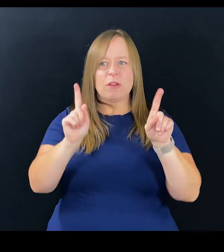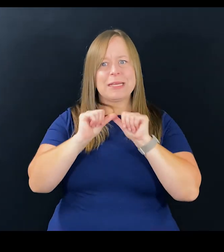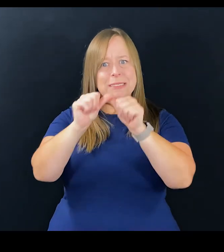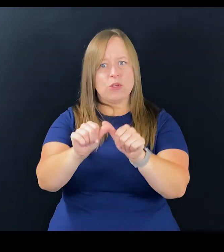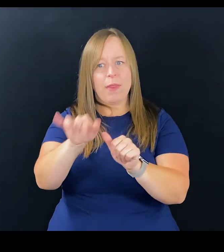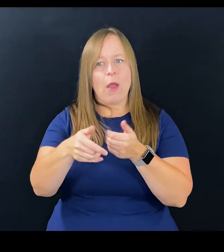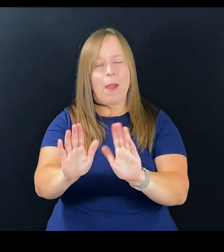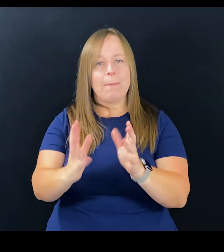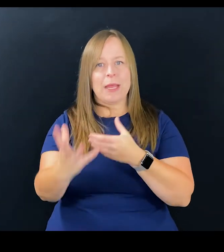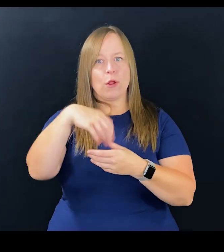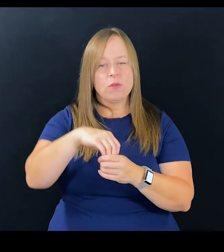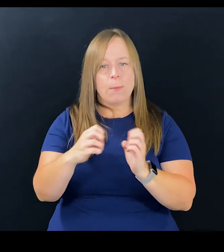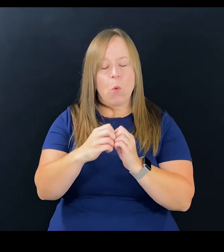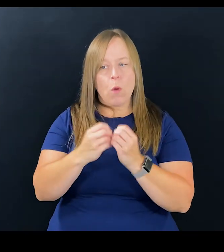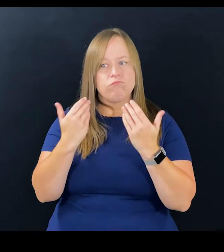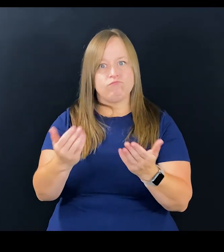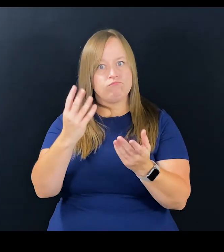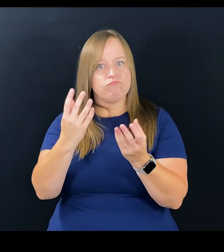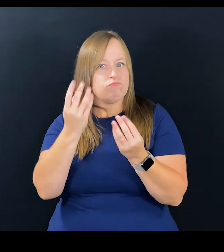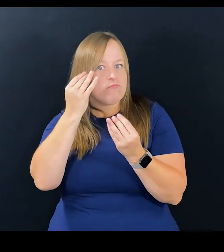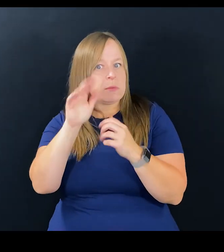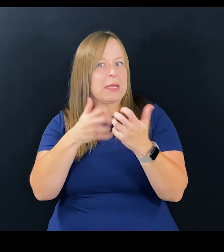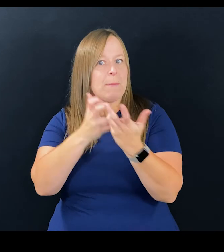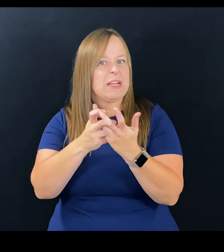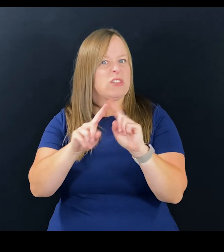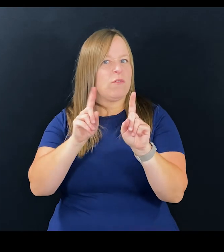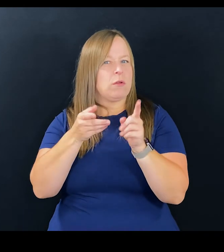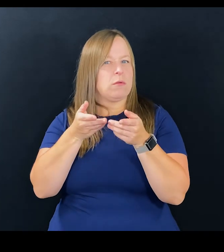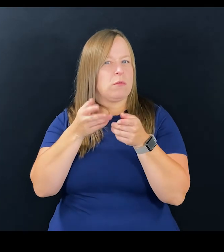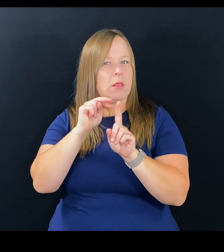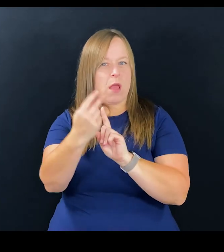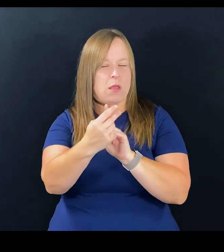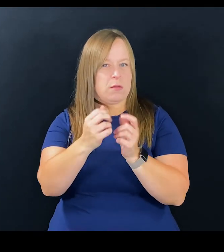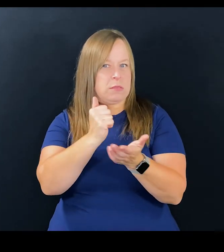continue to think different, be inclusive, and let's think about accommodation in a different